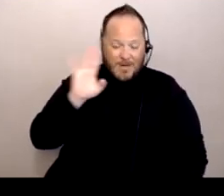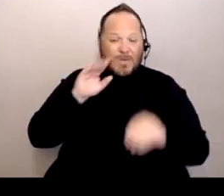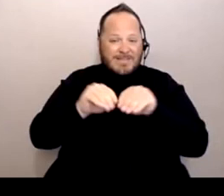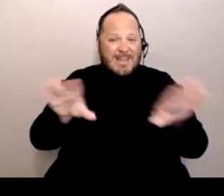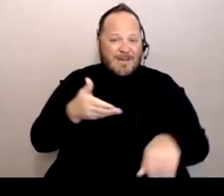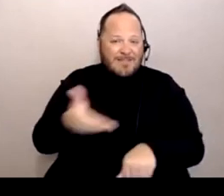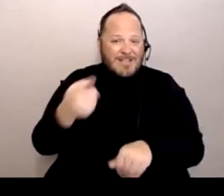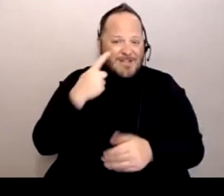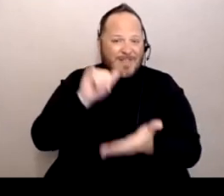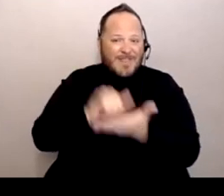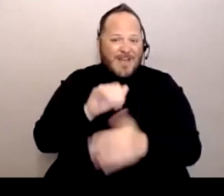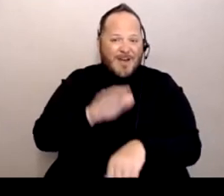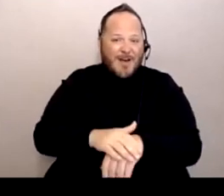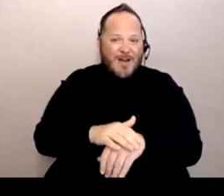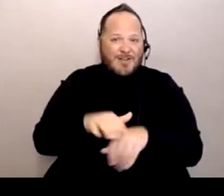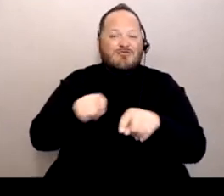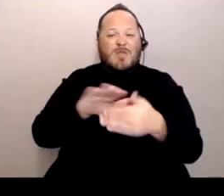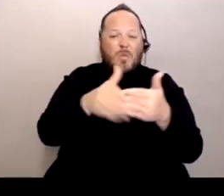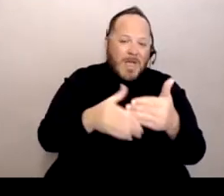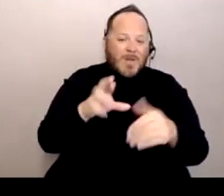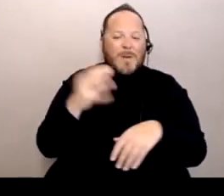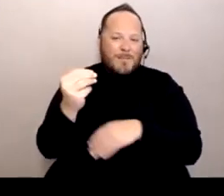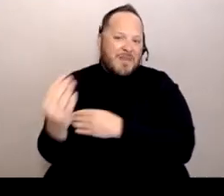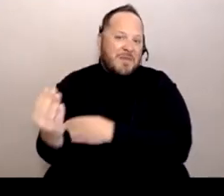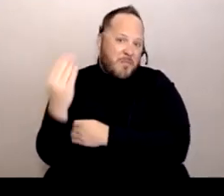over the weekend or Monday morning. So watch your email.